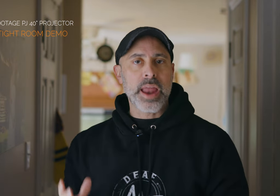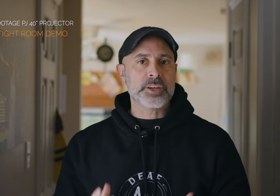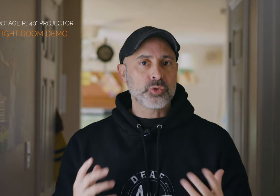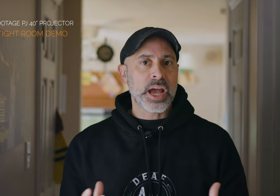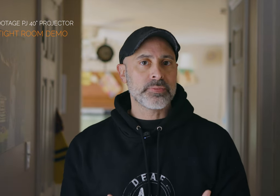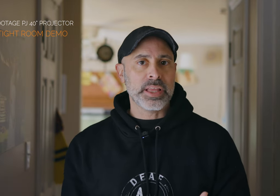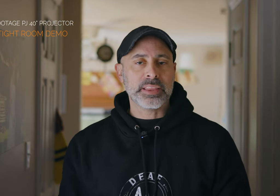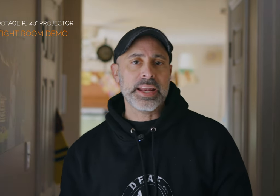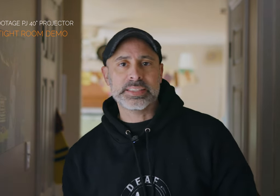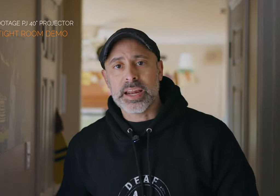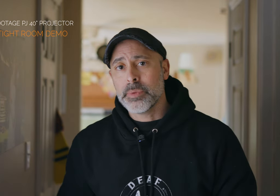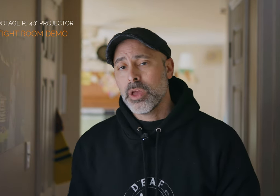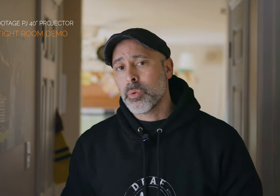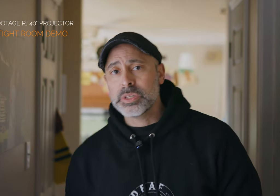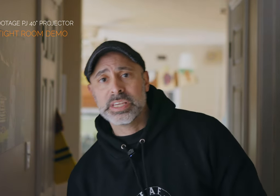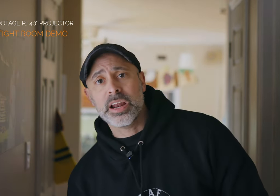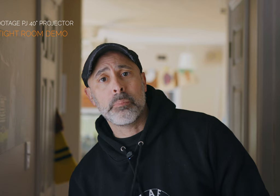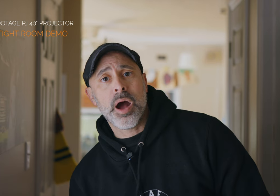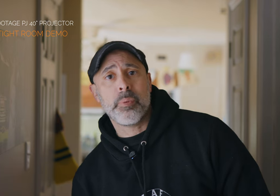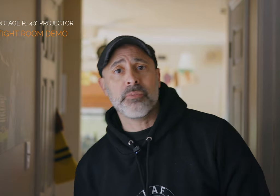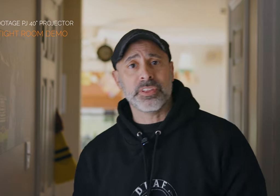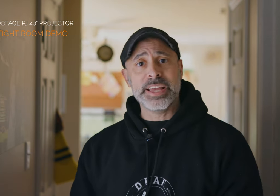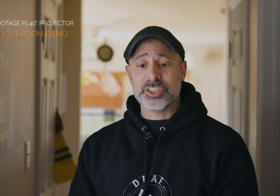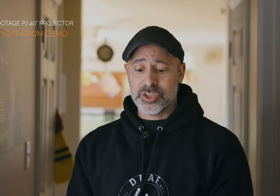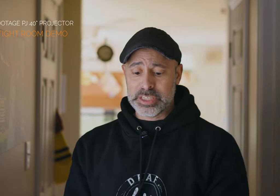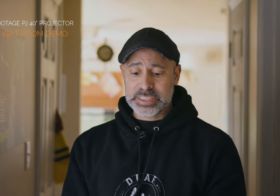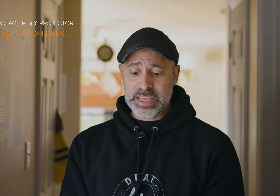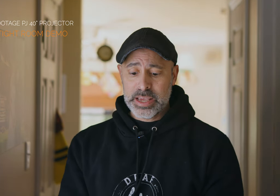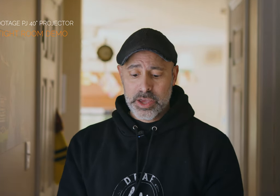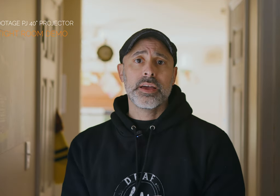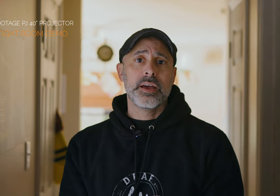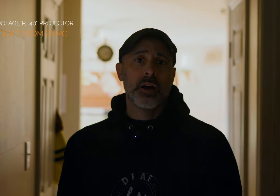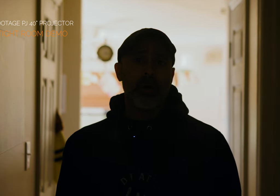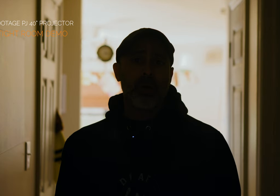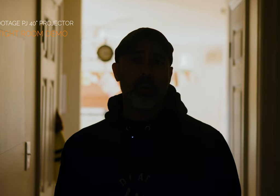natural kind of lighting setup but once again I'll pop off the light just so you can see what